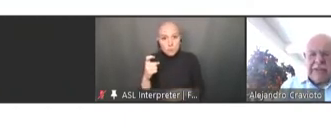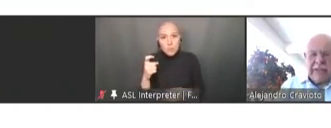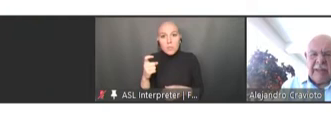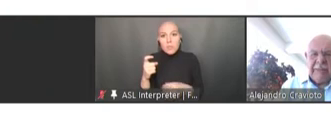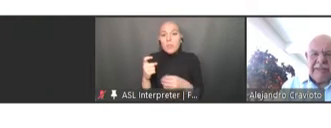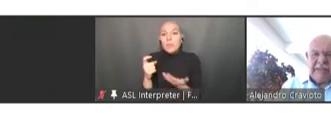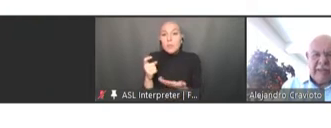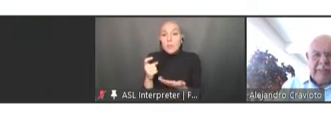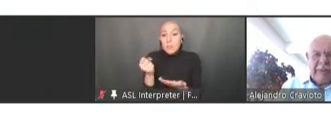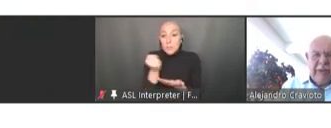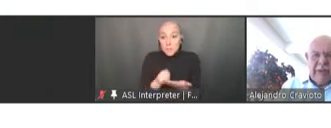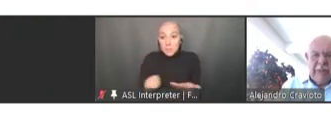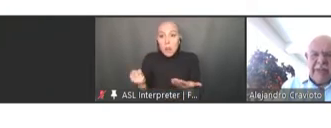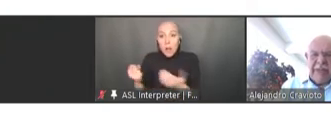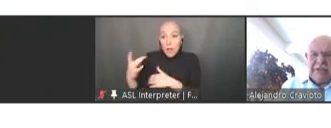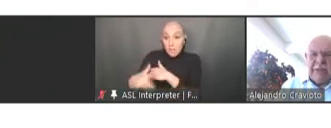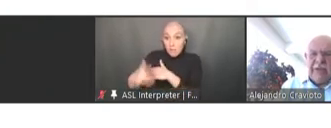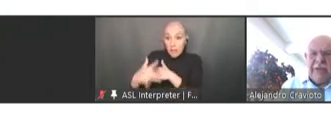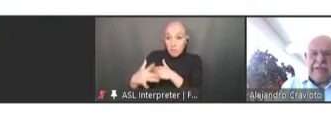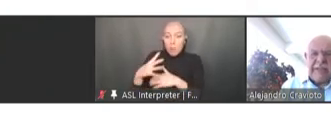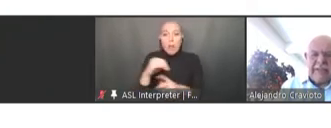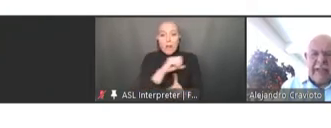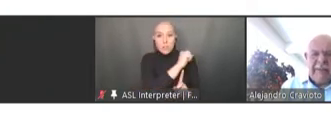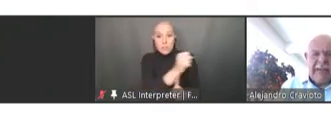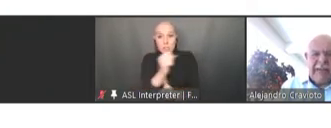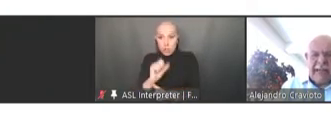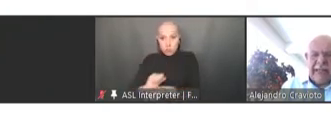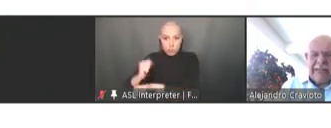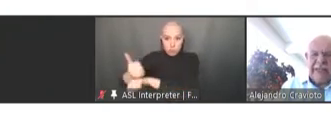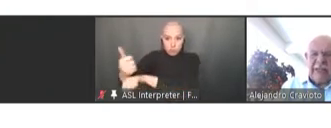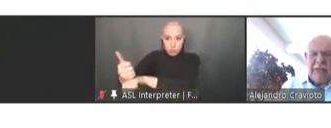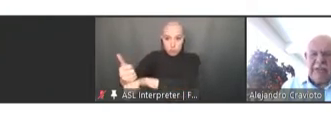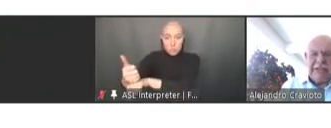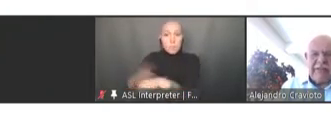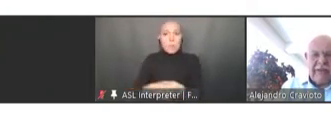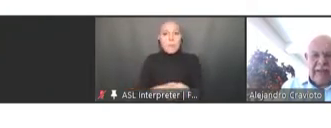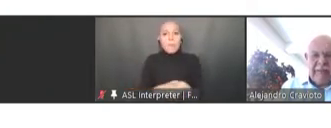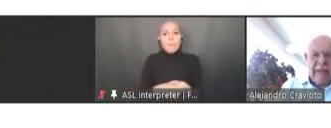that have been set out with the experience that the Gavi alliance and UNICEF have.